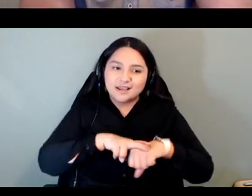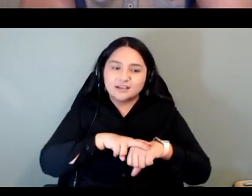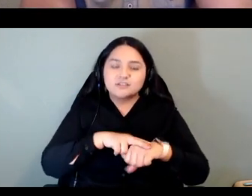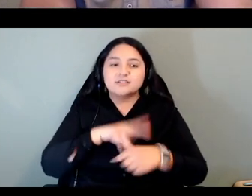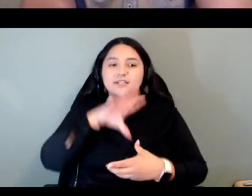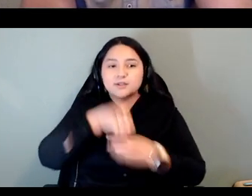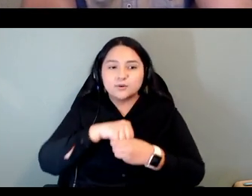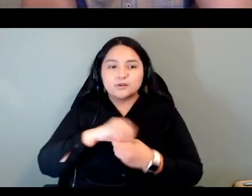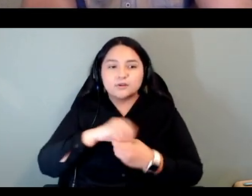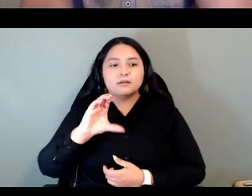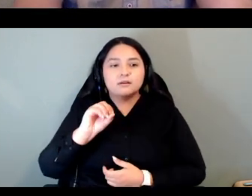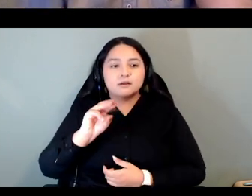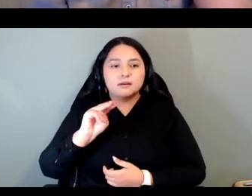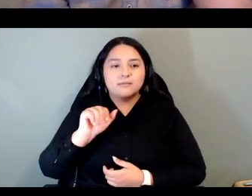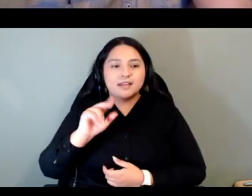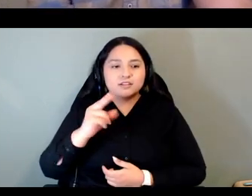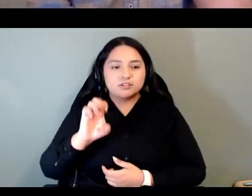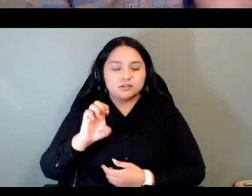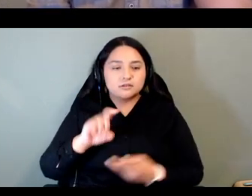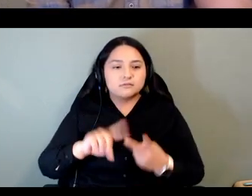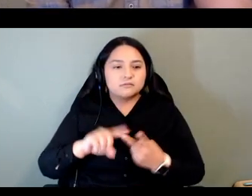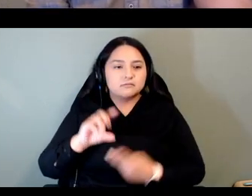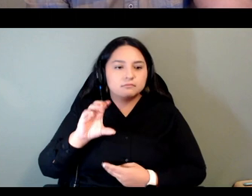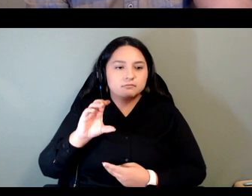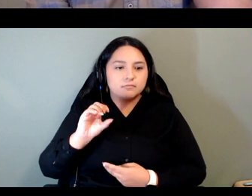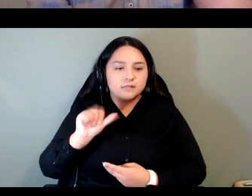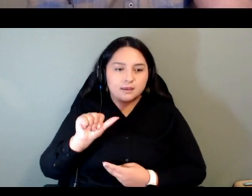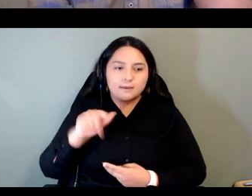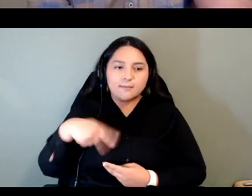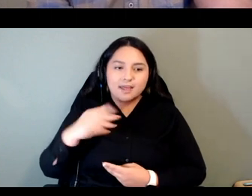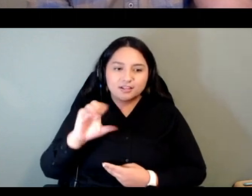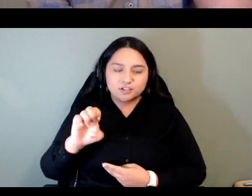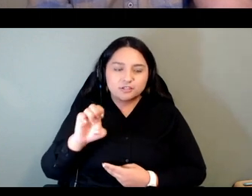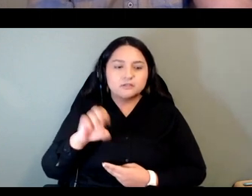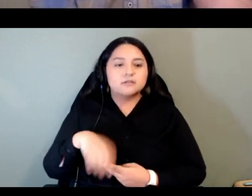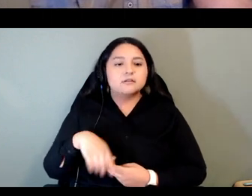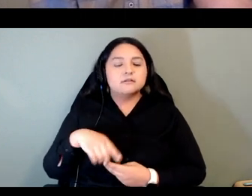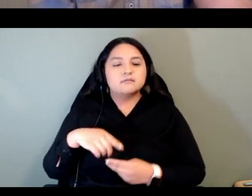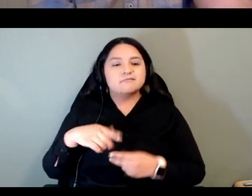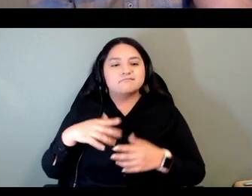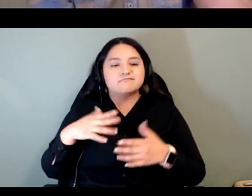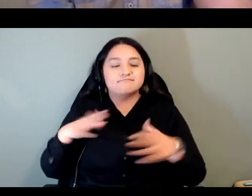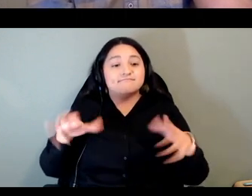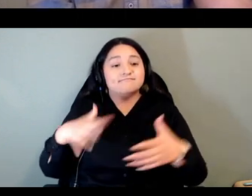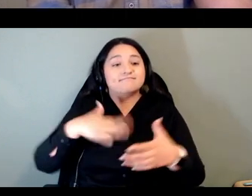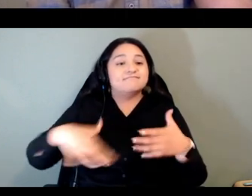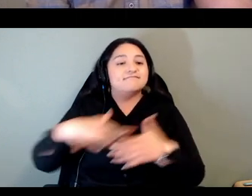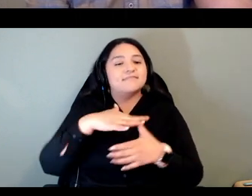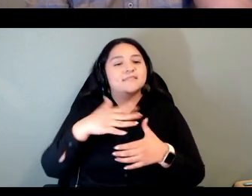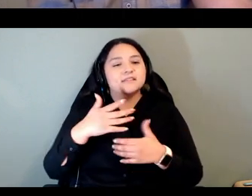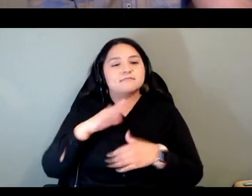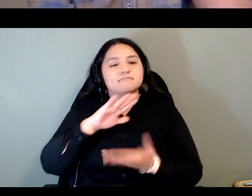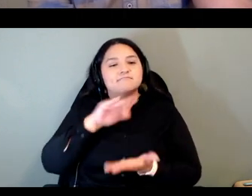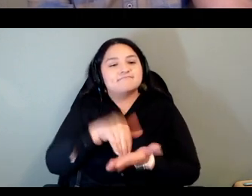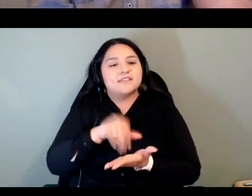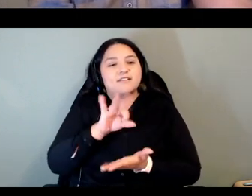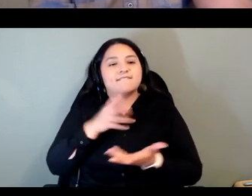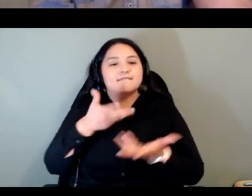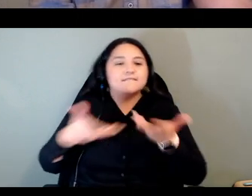apache and osage as a place of gathering and exchange today 39 tribal nations reside in